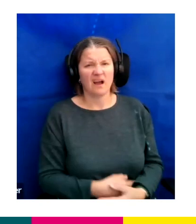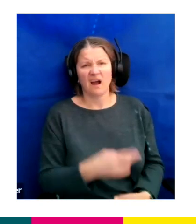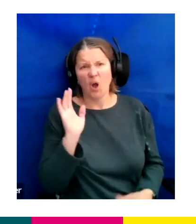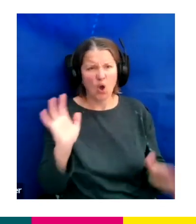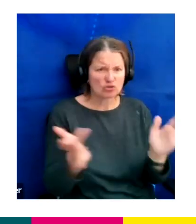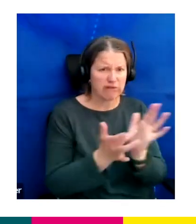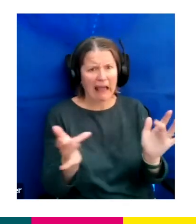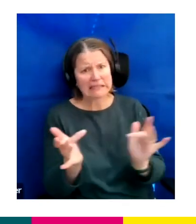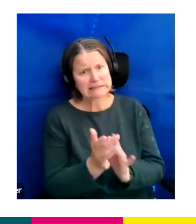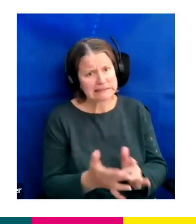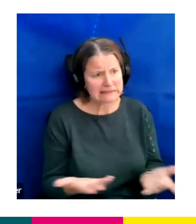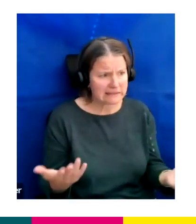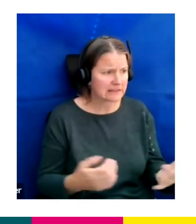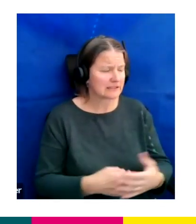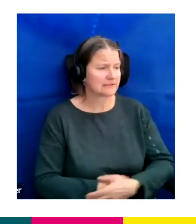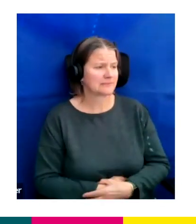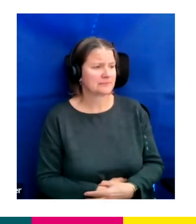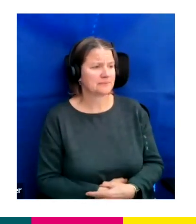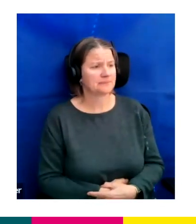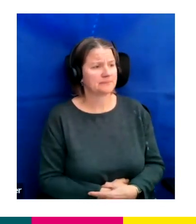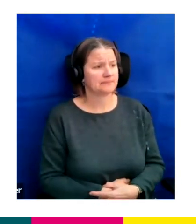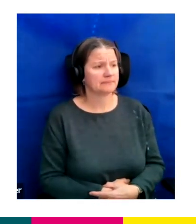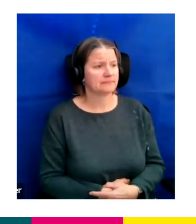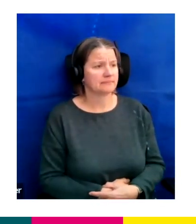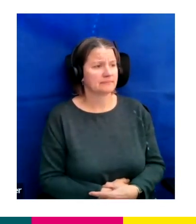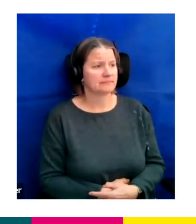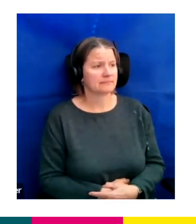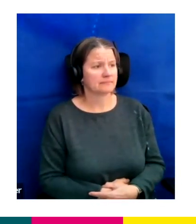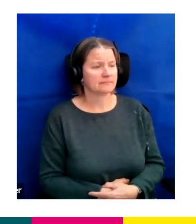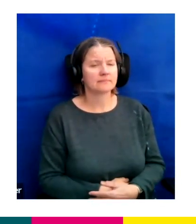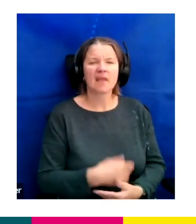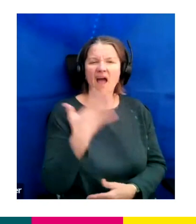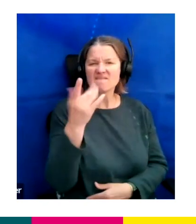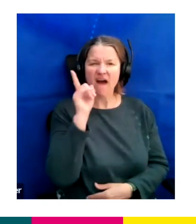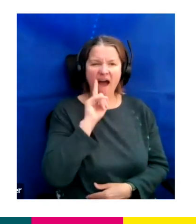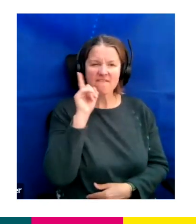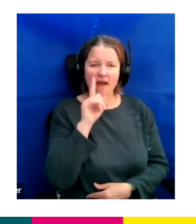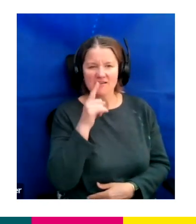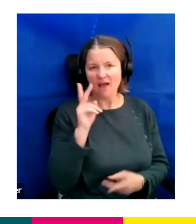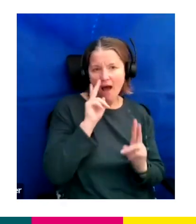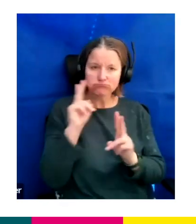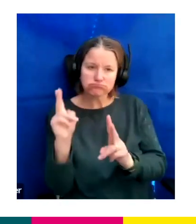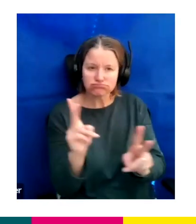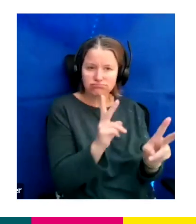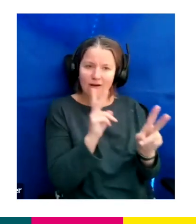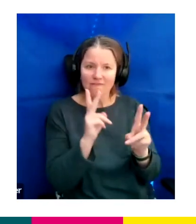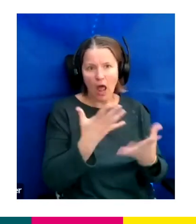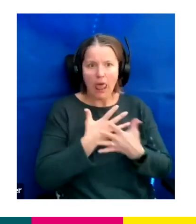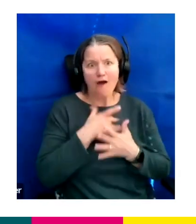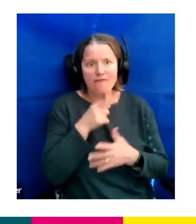“You were smiling when he fell down.